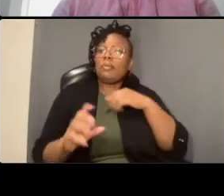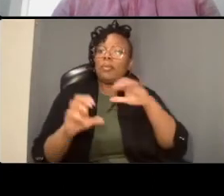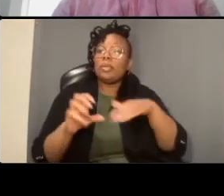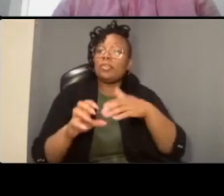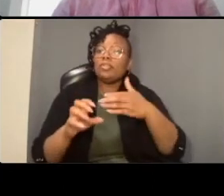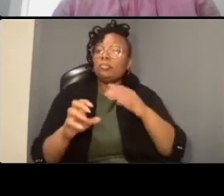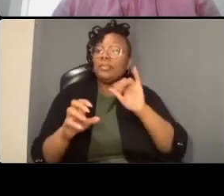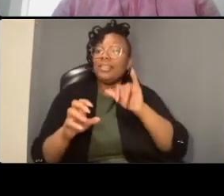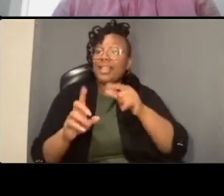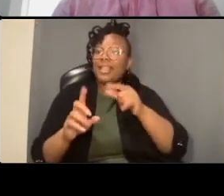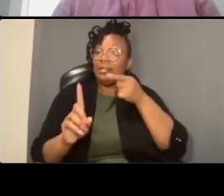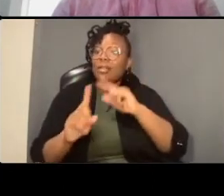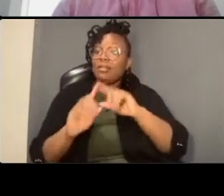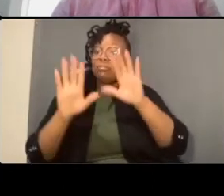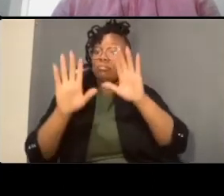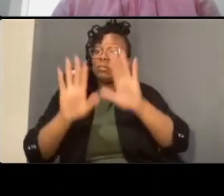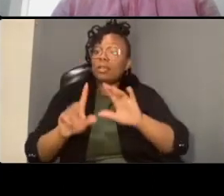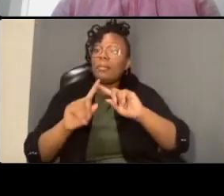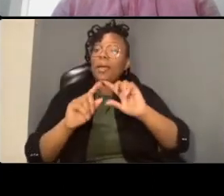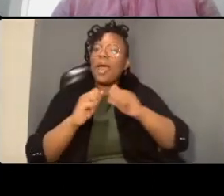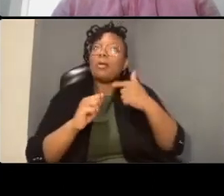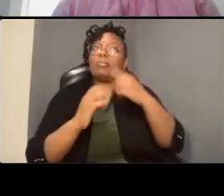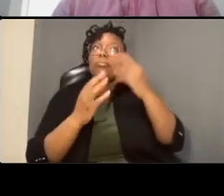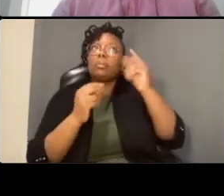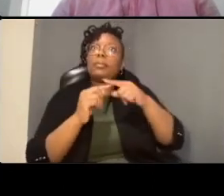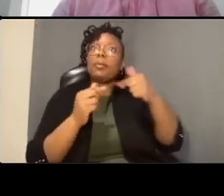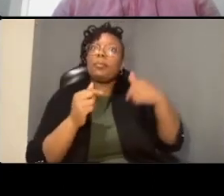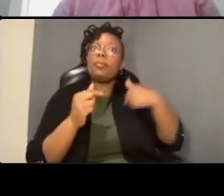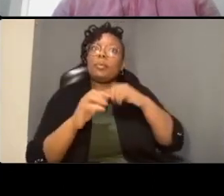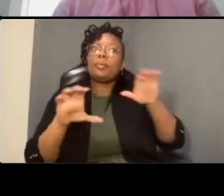crossing guards and like right now it's very thin how are you going to manage the traffic lights